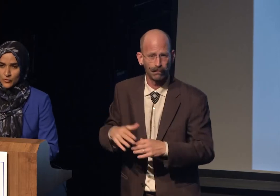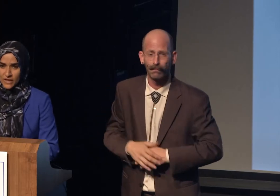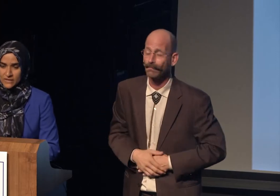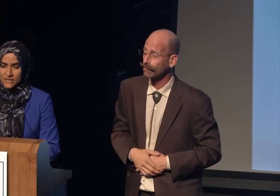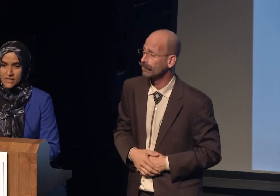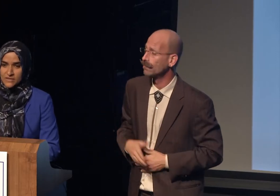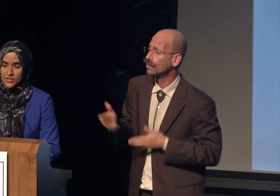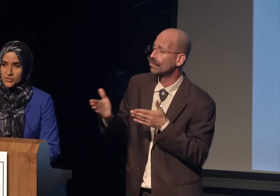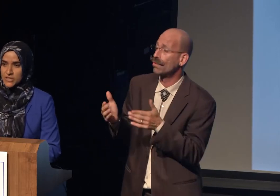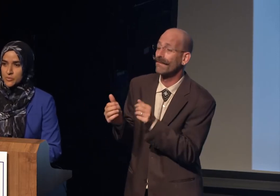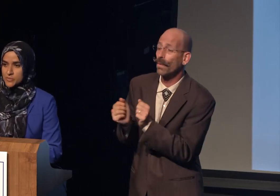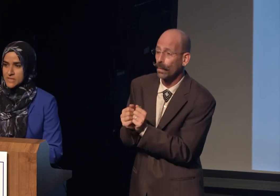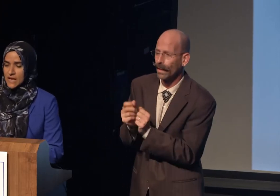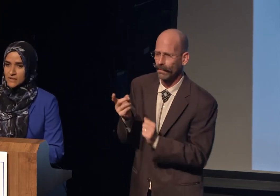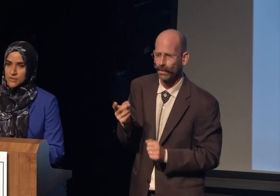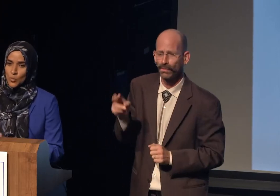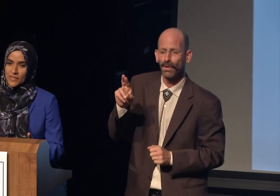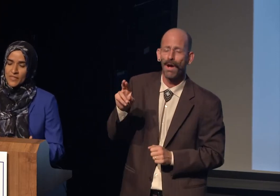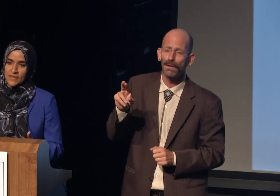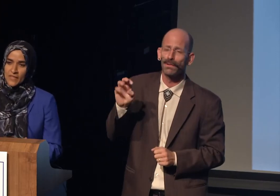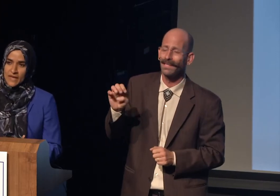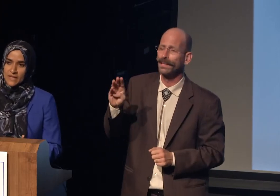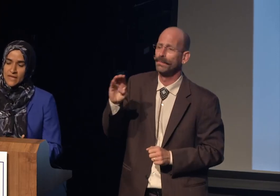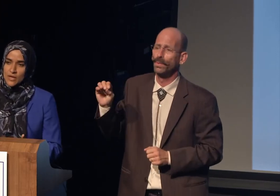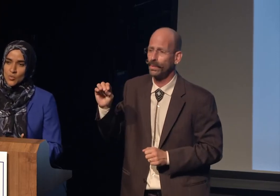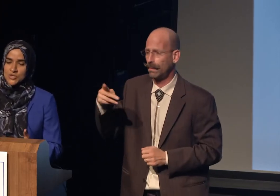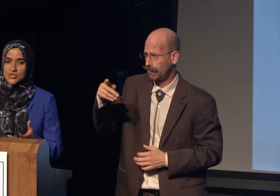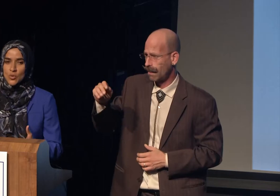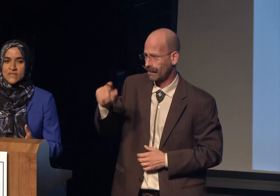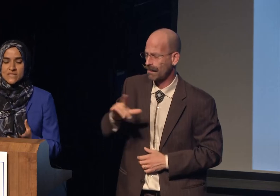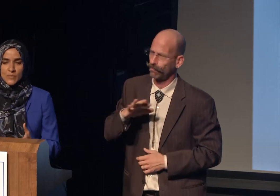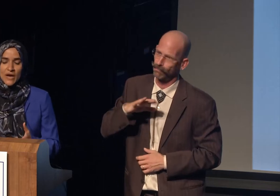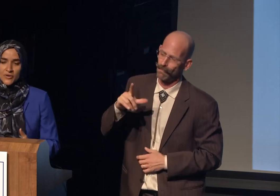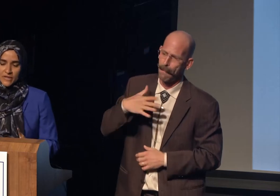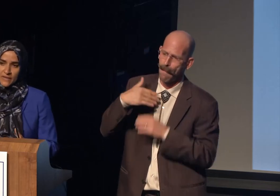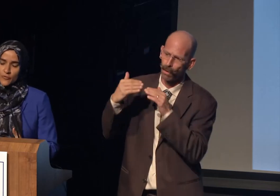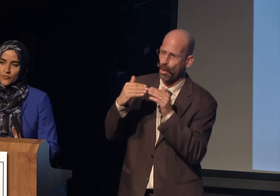Dr. Eboo Patel. One thing that was so inspiring that first year